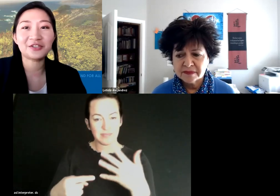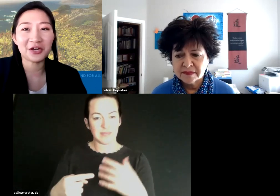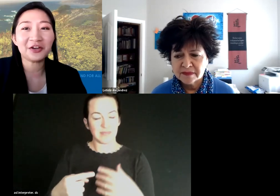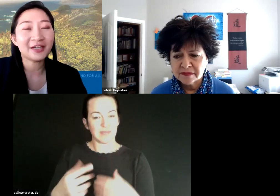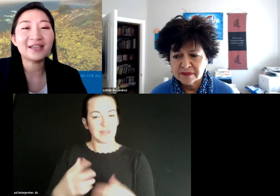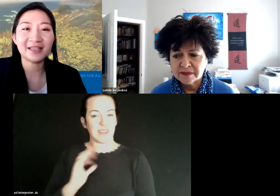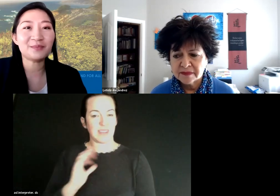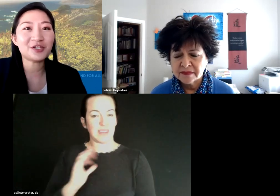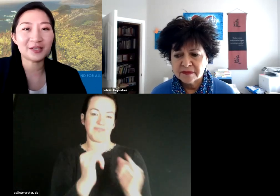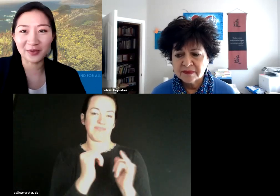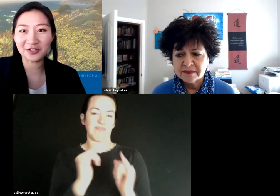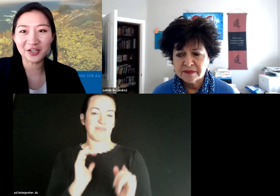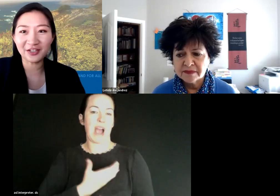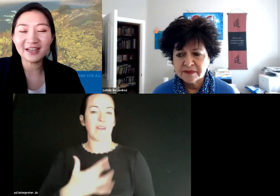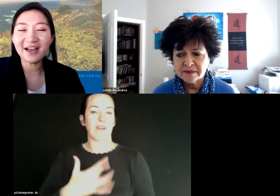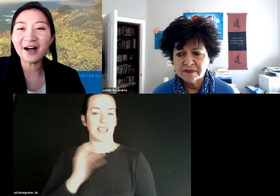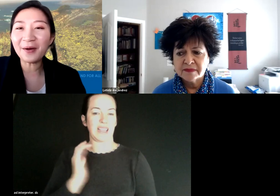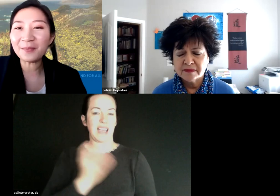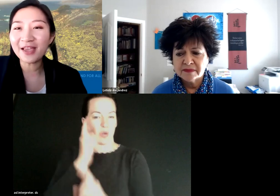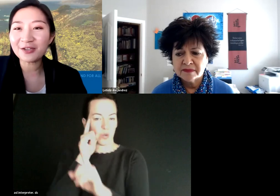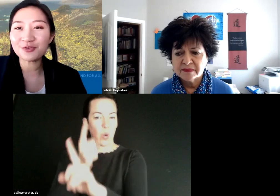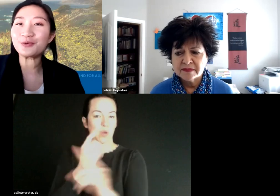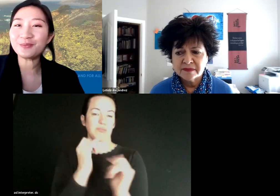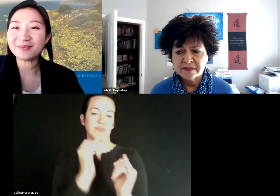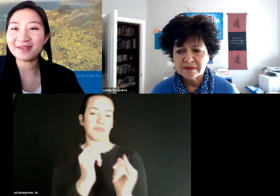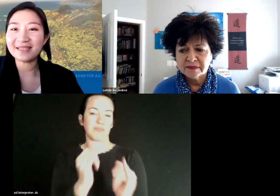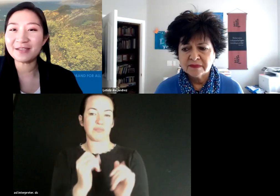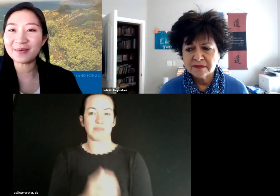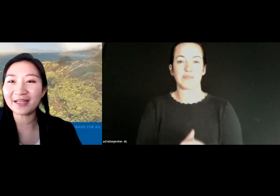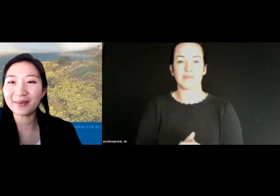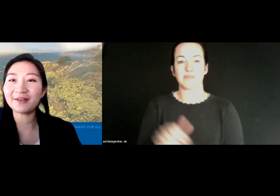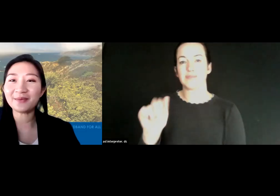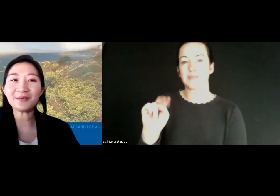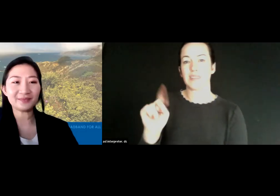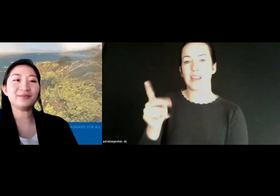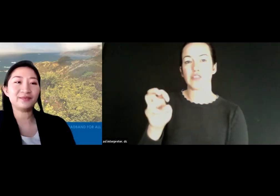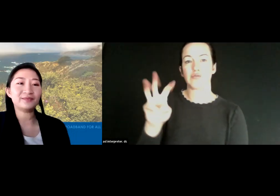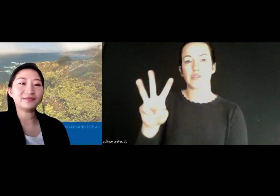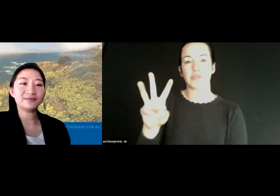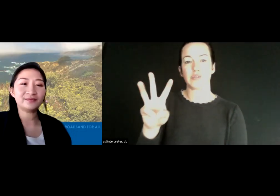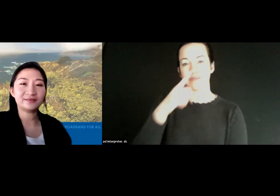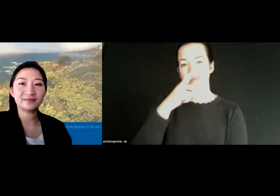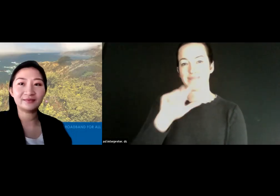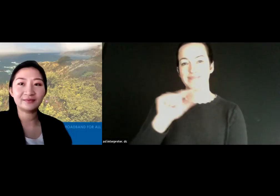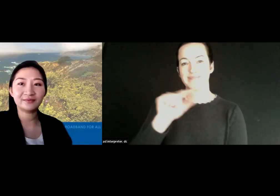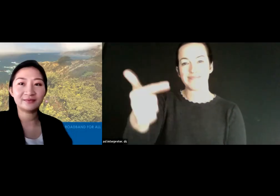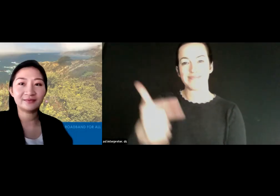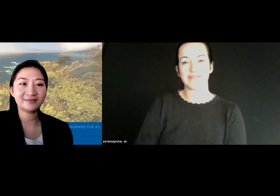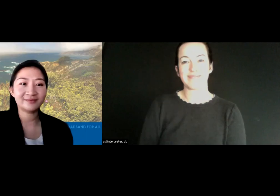we all share the mission that we all share. And, Andrew. do you mind coming off mute? Thank you.